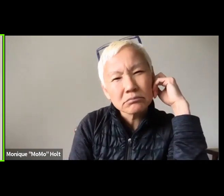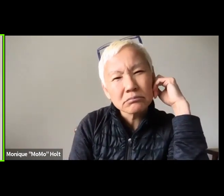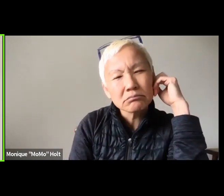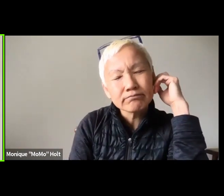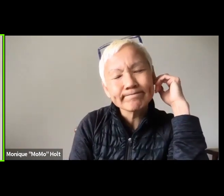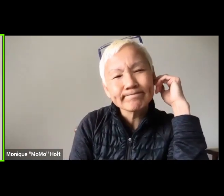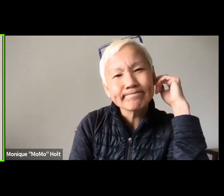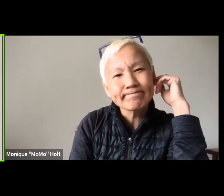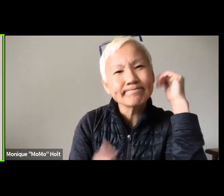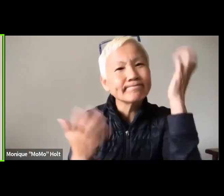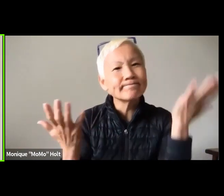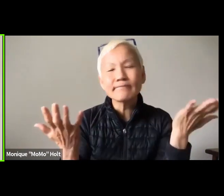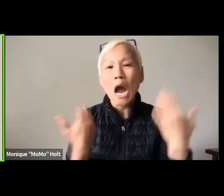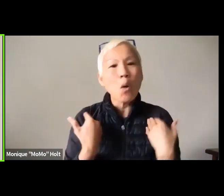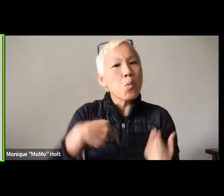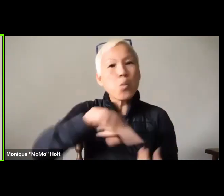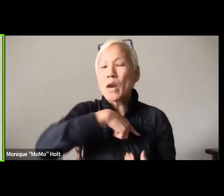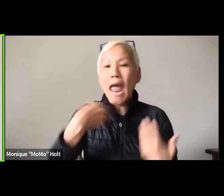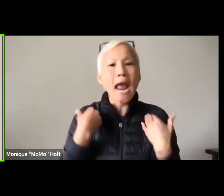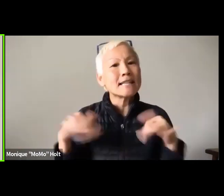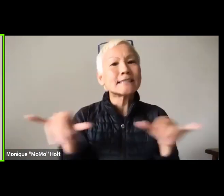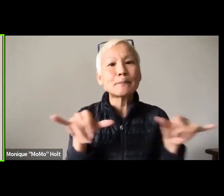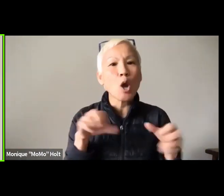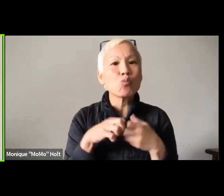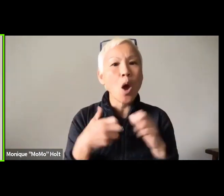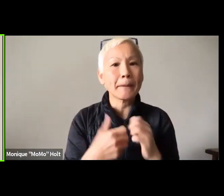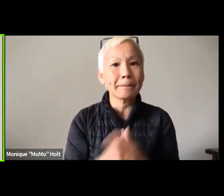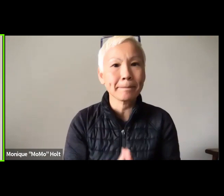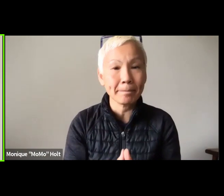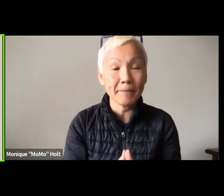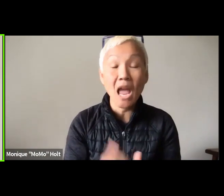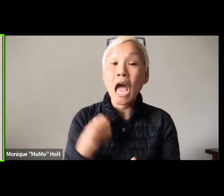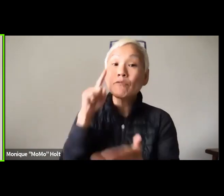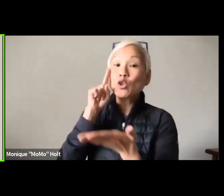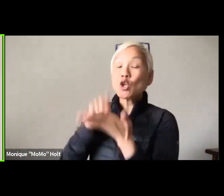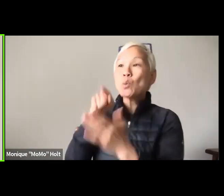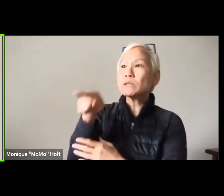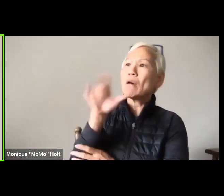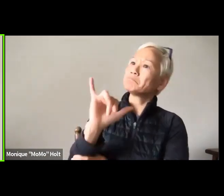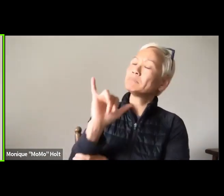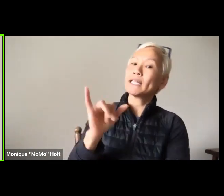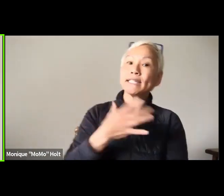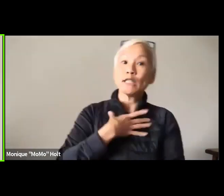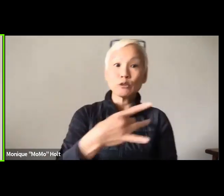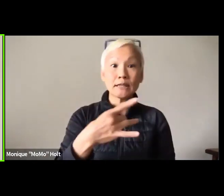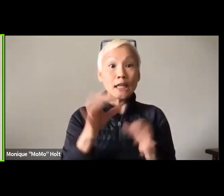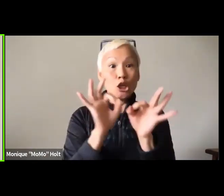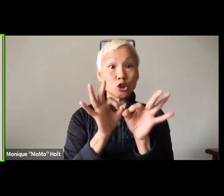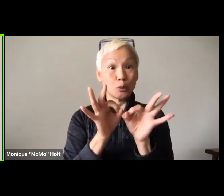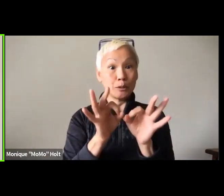a hearing director, and I am perplexed by that. So we have a similar problem.